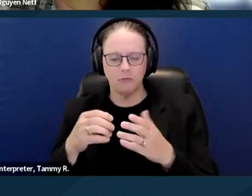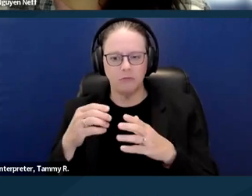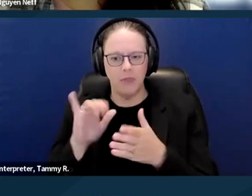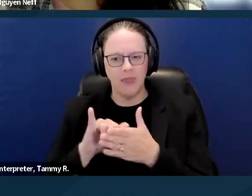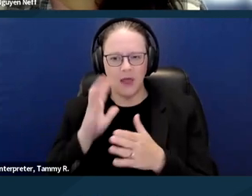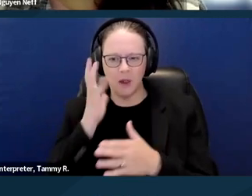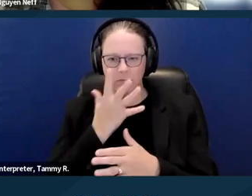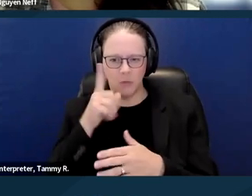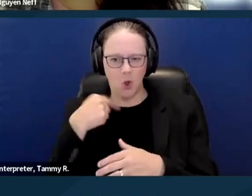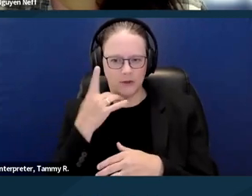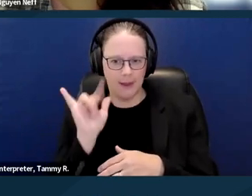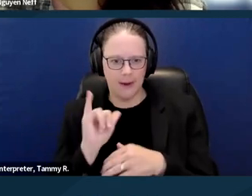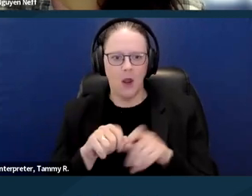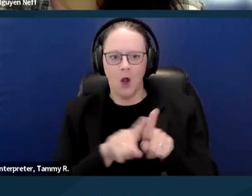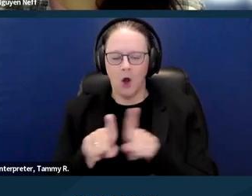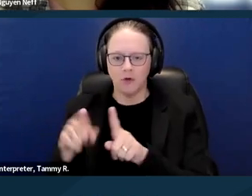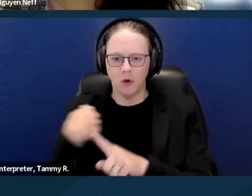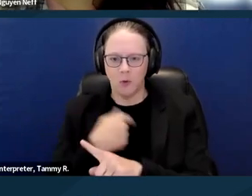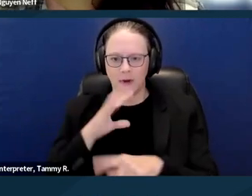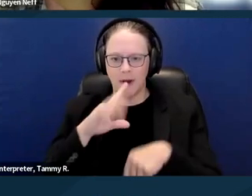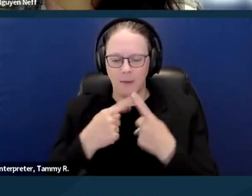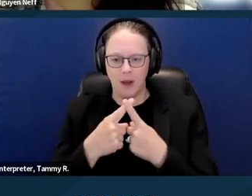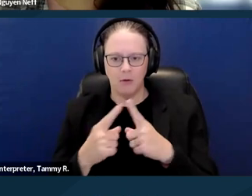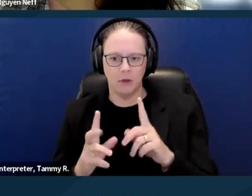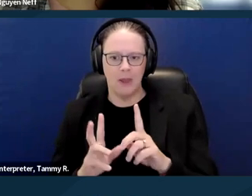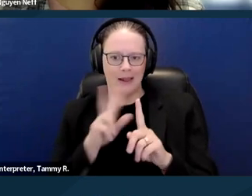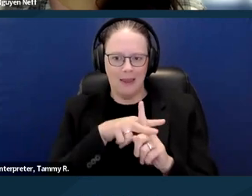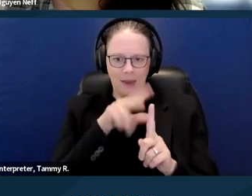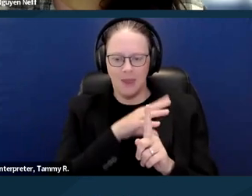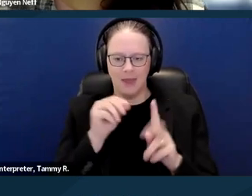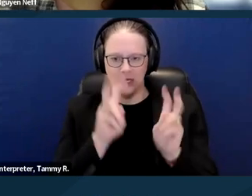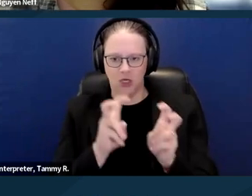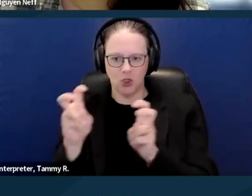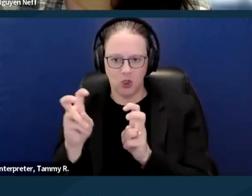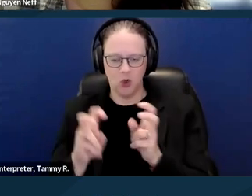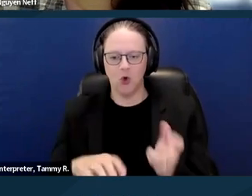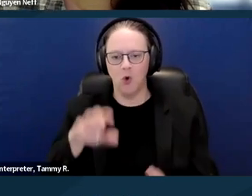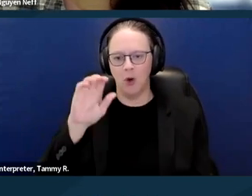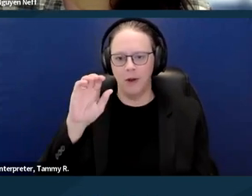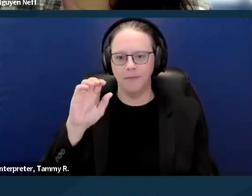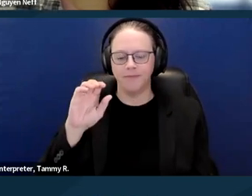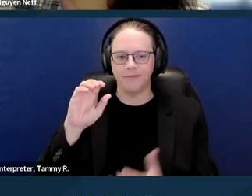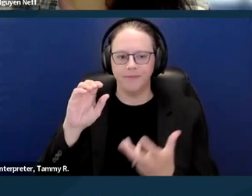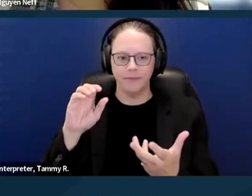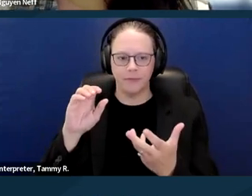and issue preclusion for people who might be, who might want to bring an affirmative case for disability discrimination